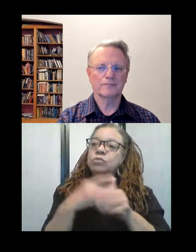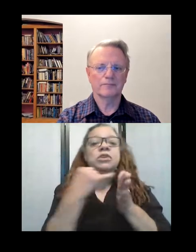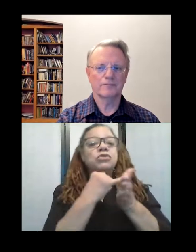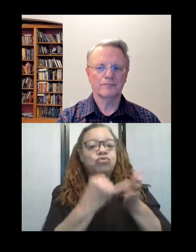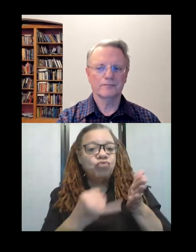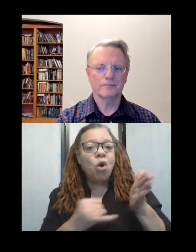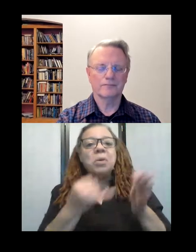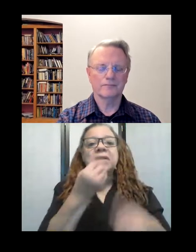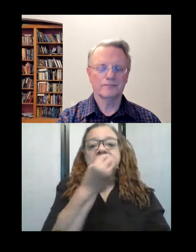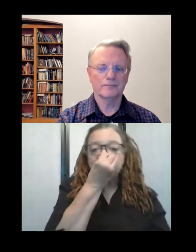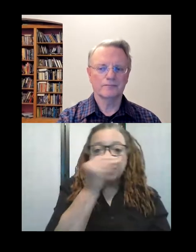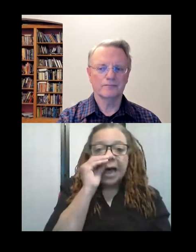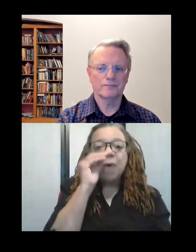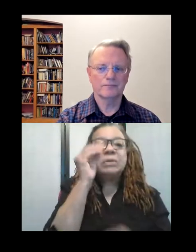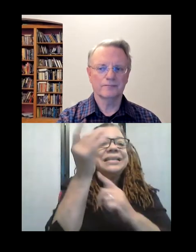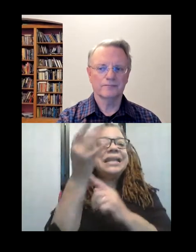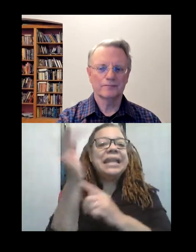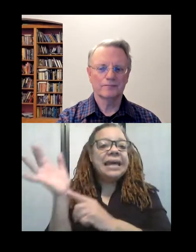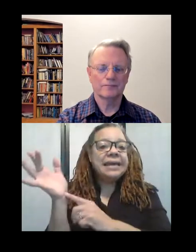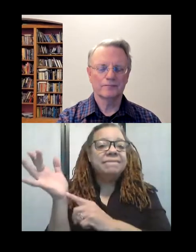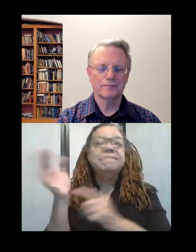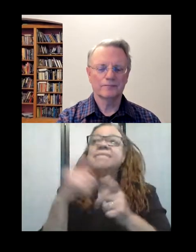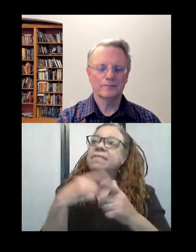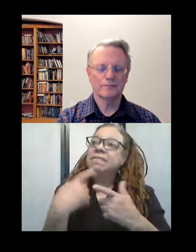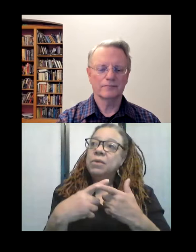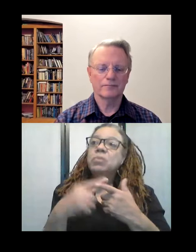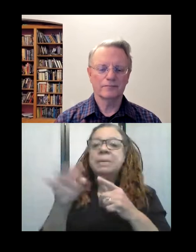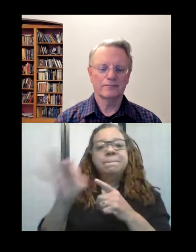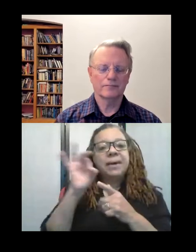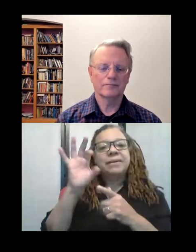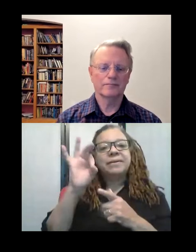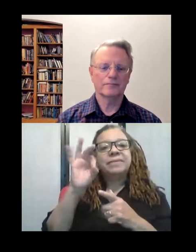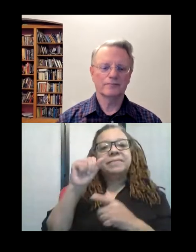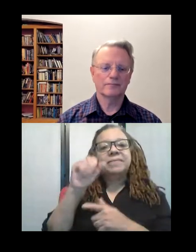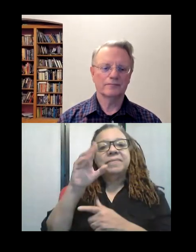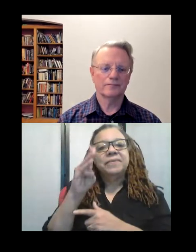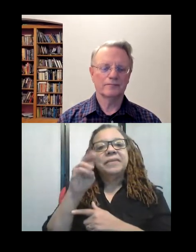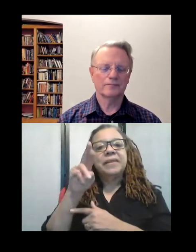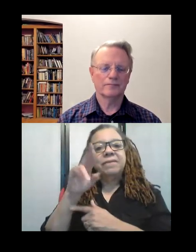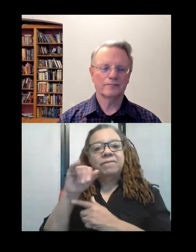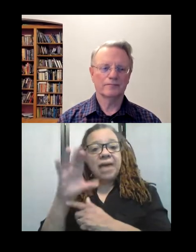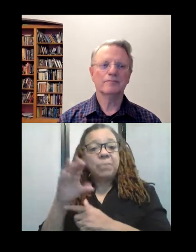and then we sort of picked out fabrics, and then we came home [so] that we can wash the fabric.